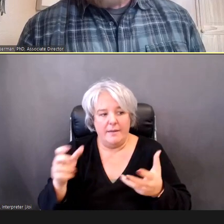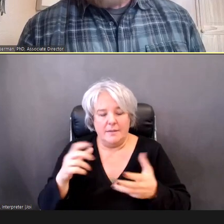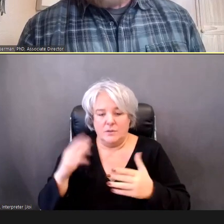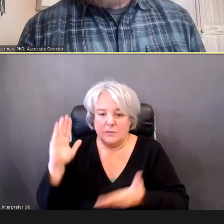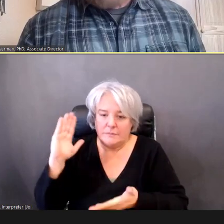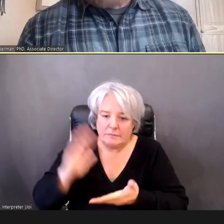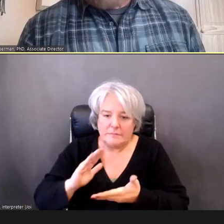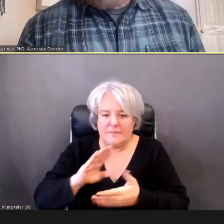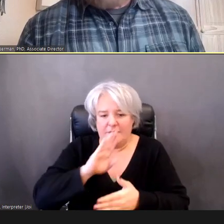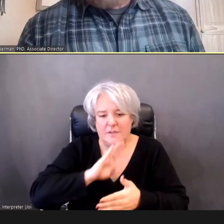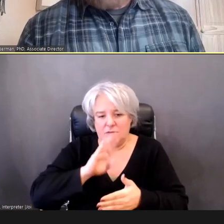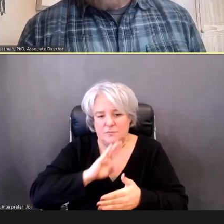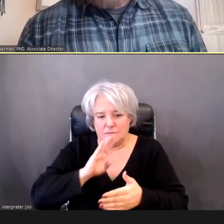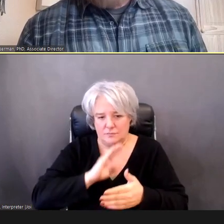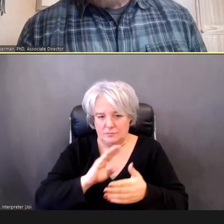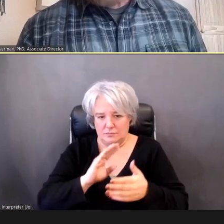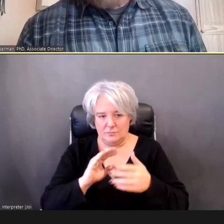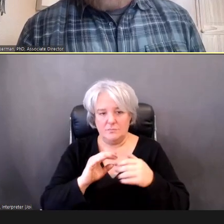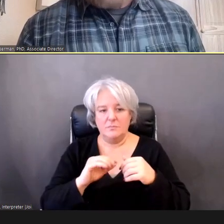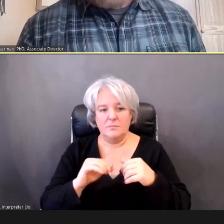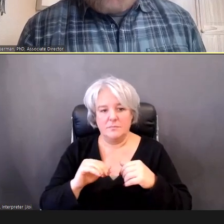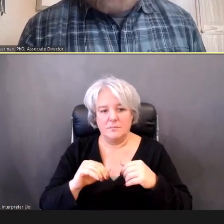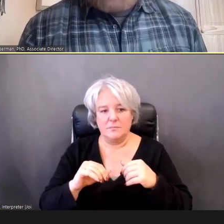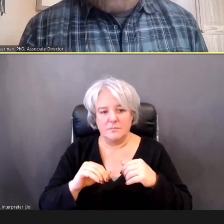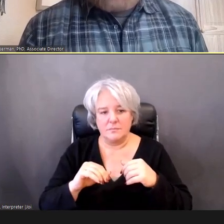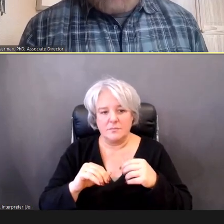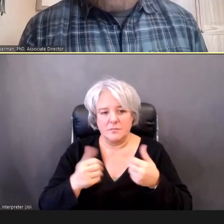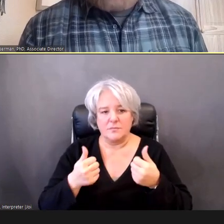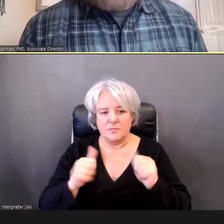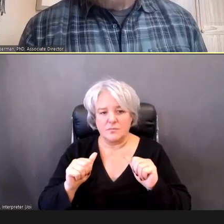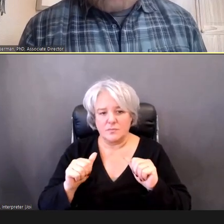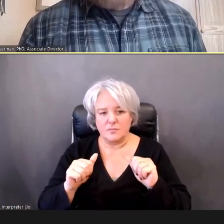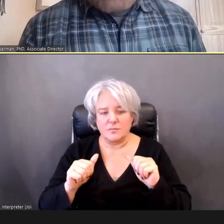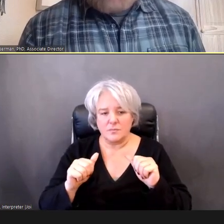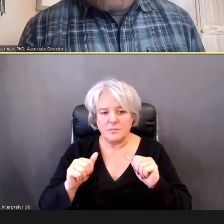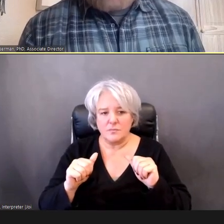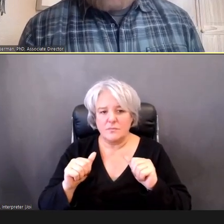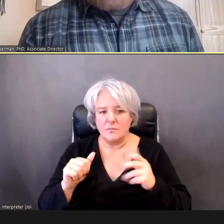trying to implement evidence-based practice, just because it's